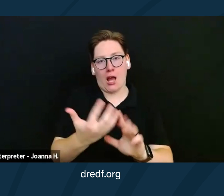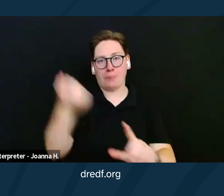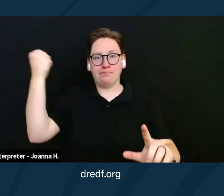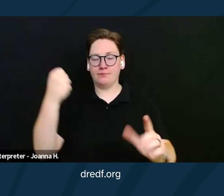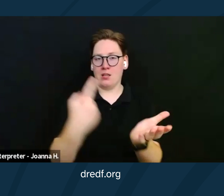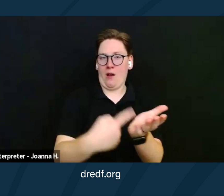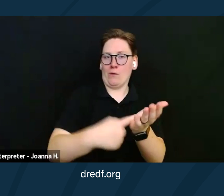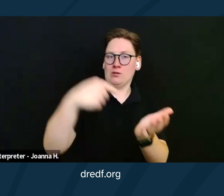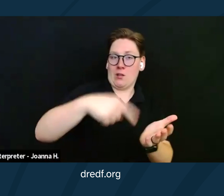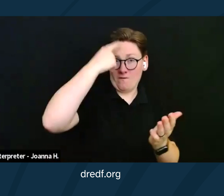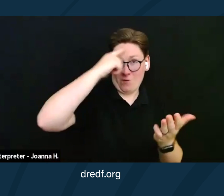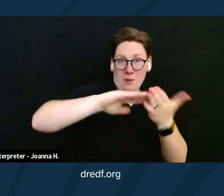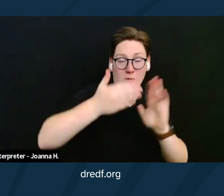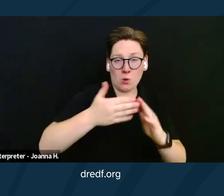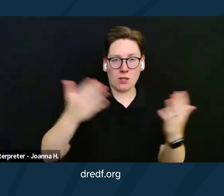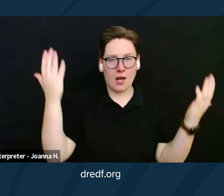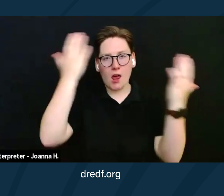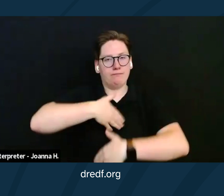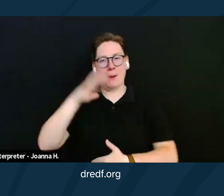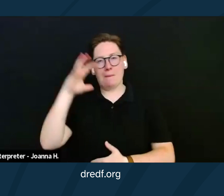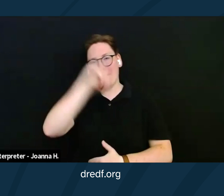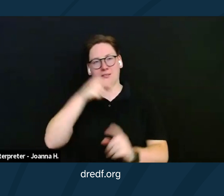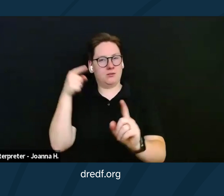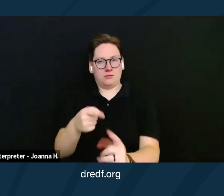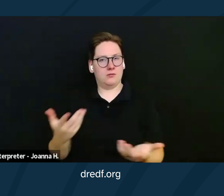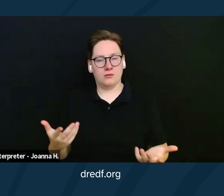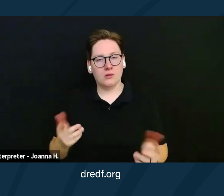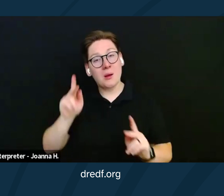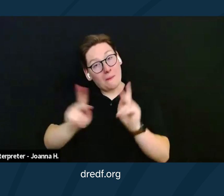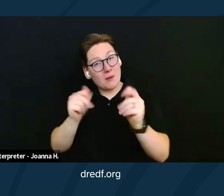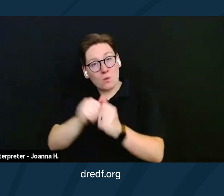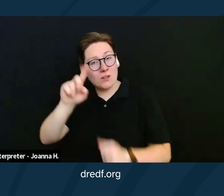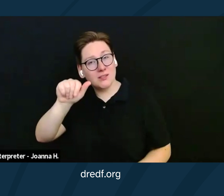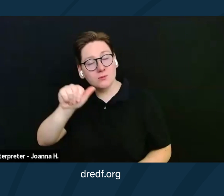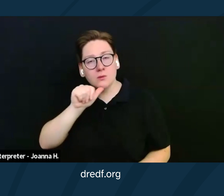you miss the bigger picture. People with disabilities will never really fully